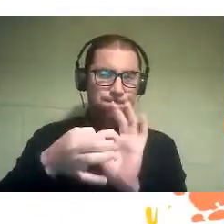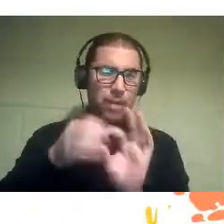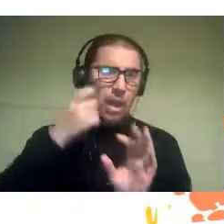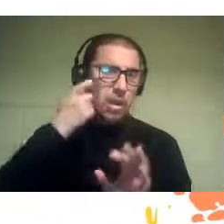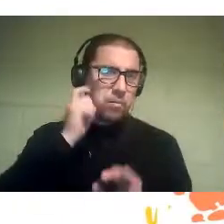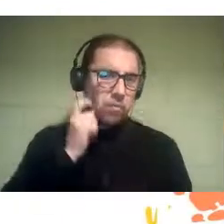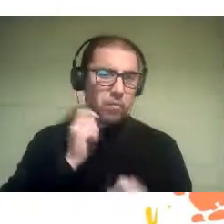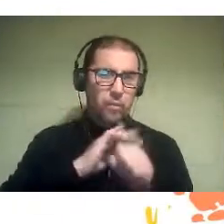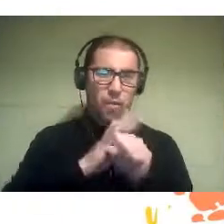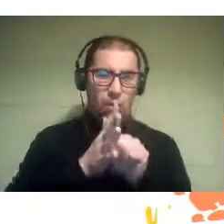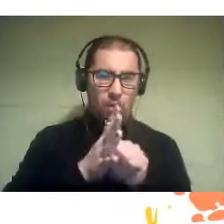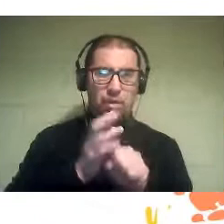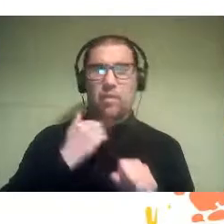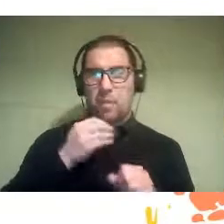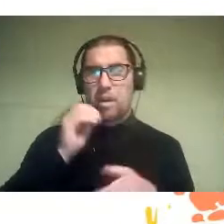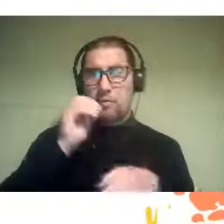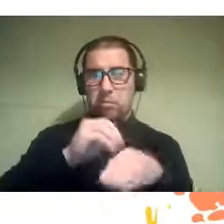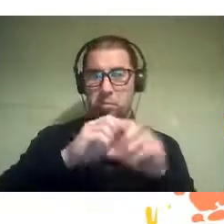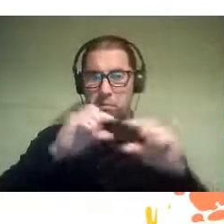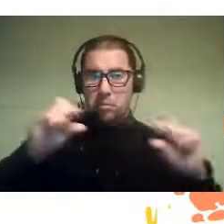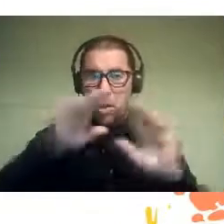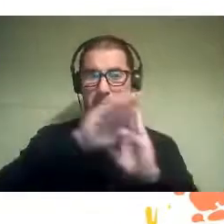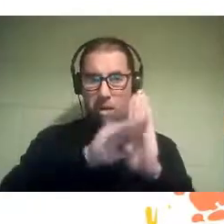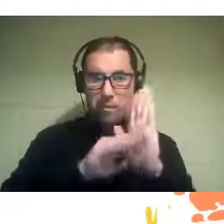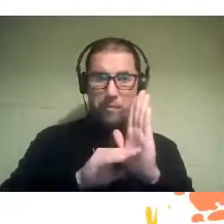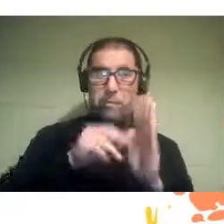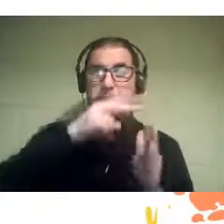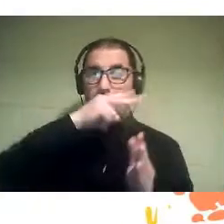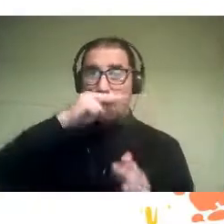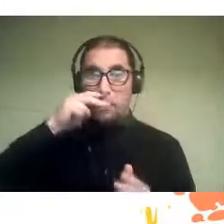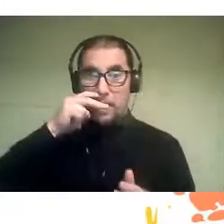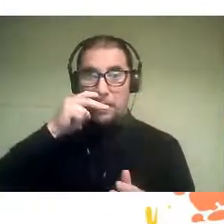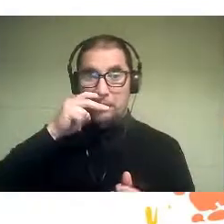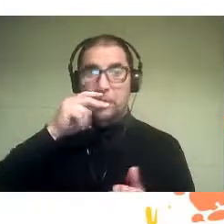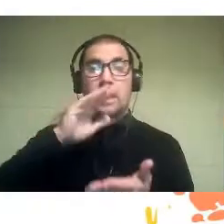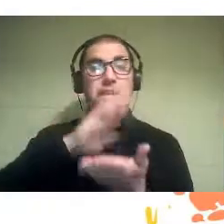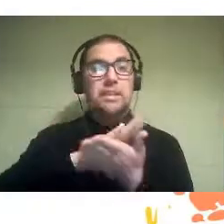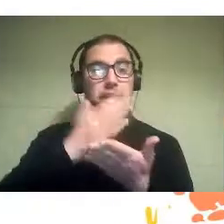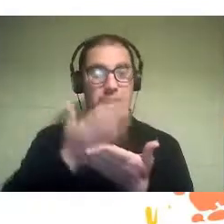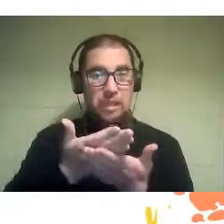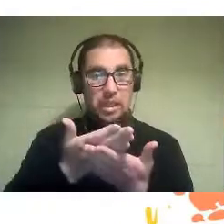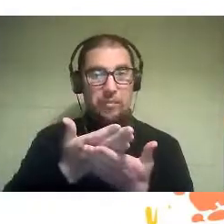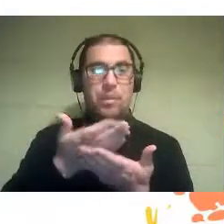we want to recommend the Respira Sana y Canta program,